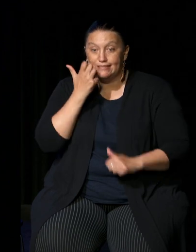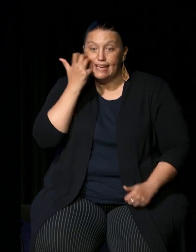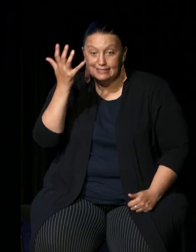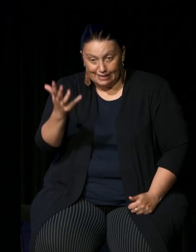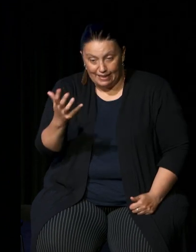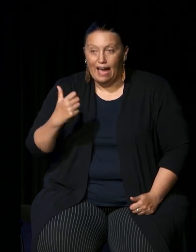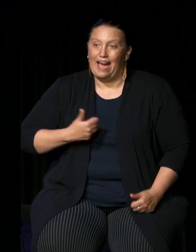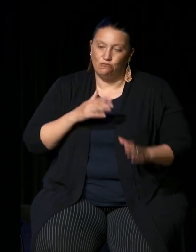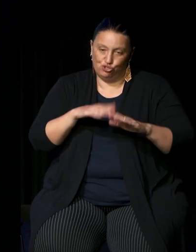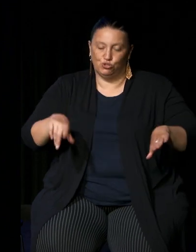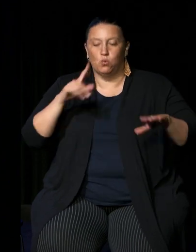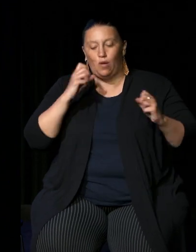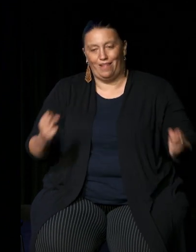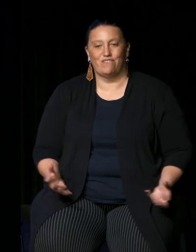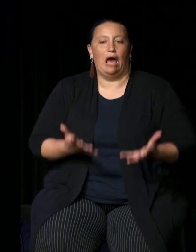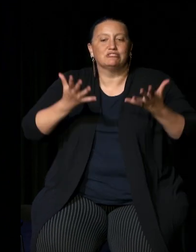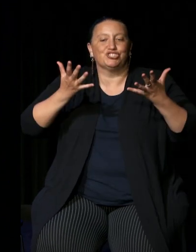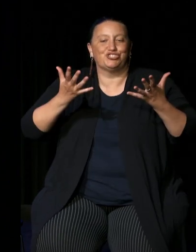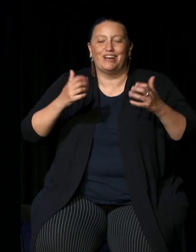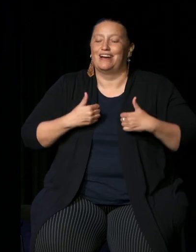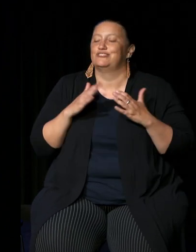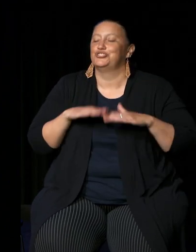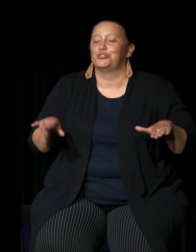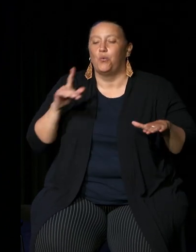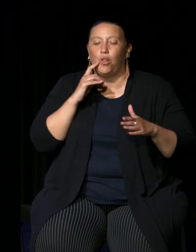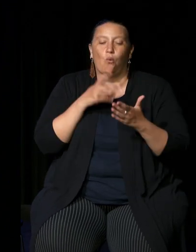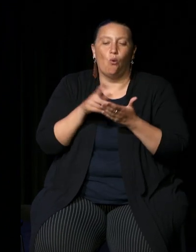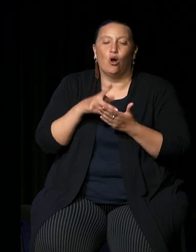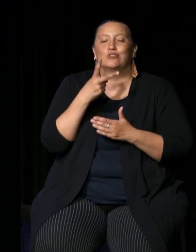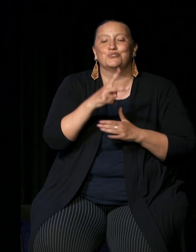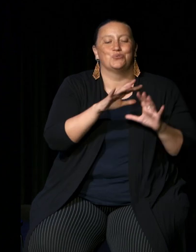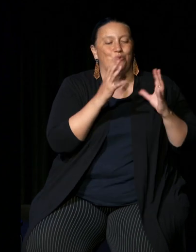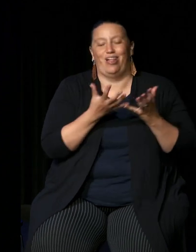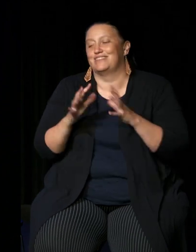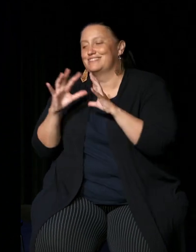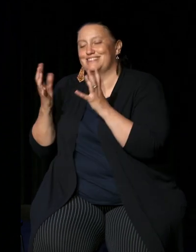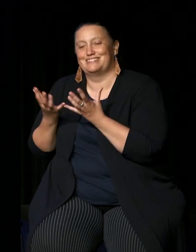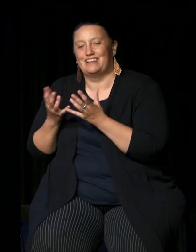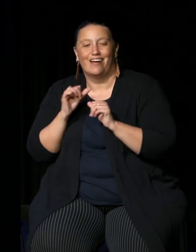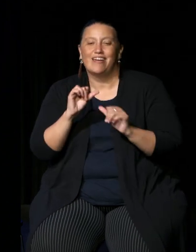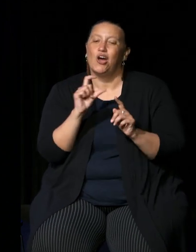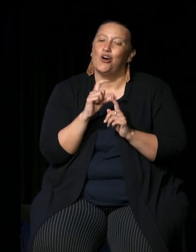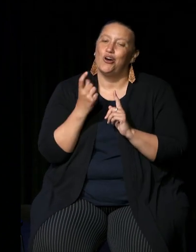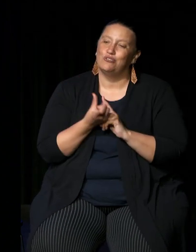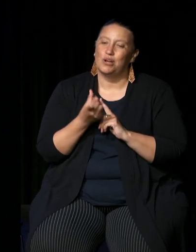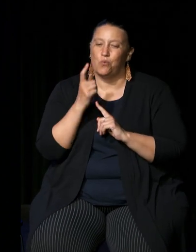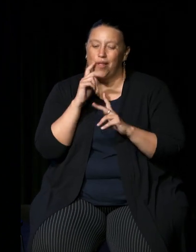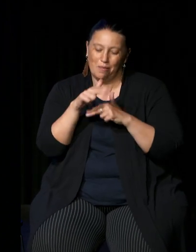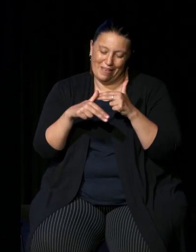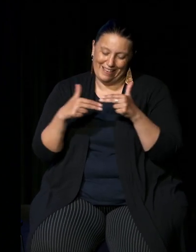will flourish they will walk in Two Worlds and their culture will be a gift to their country